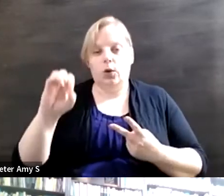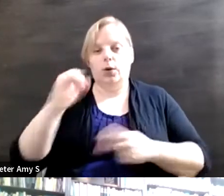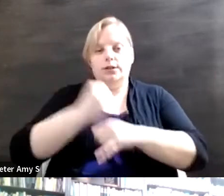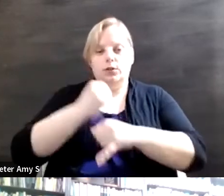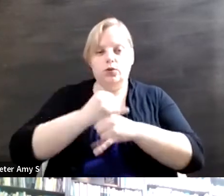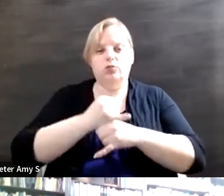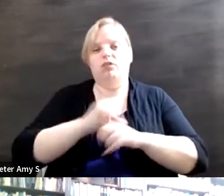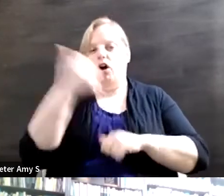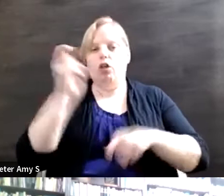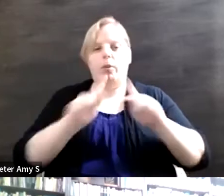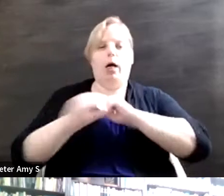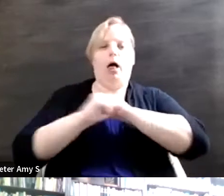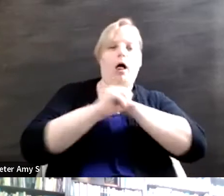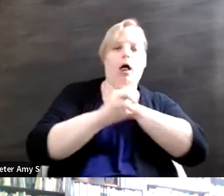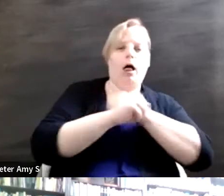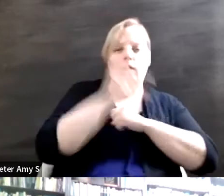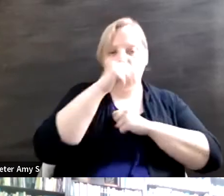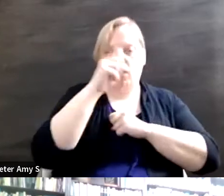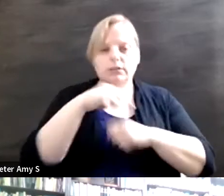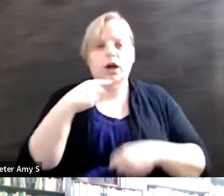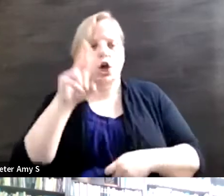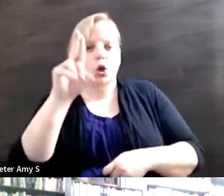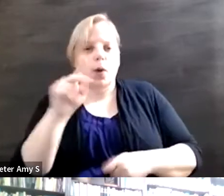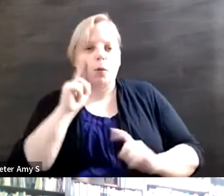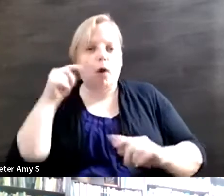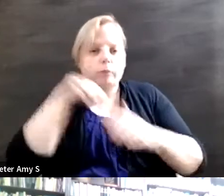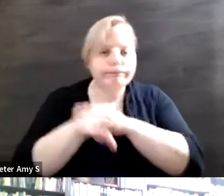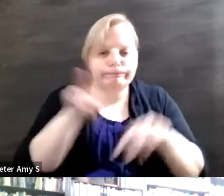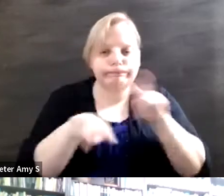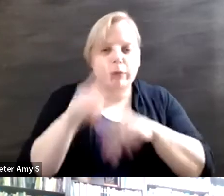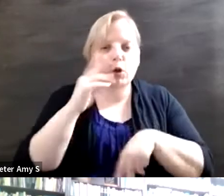how the UN's going to come and see if your child is being educated well at home